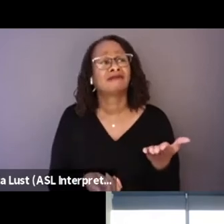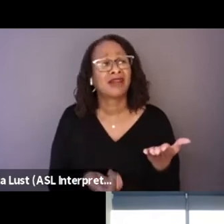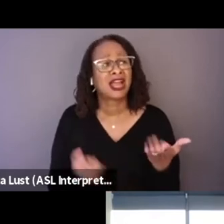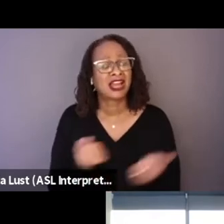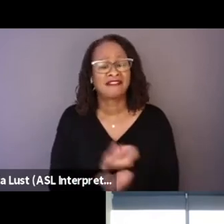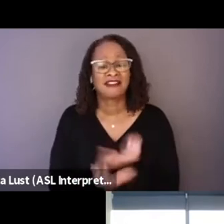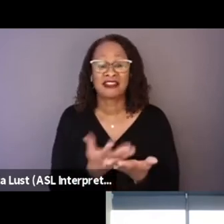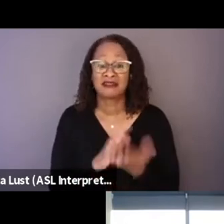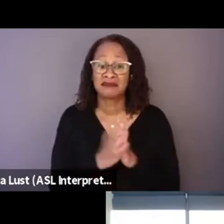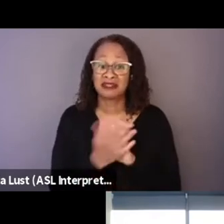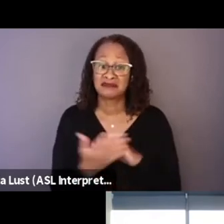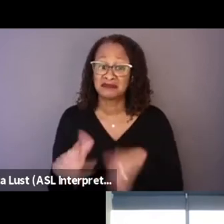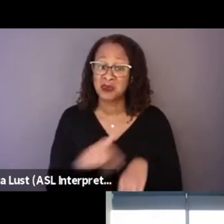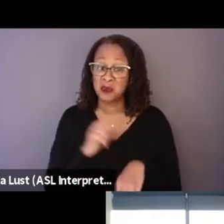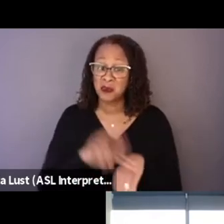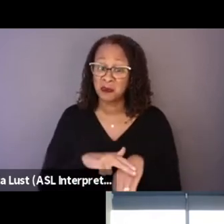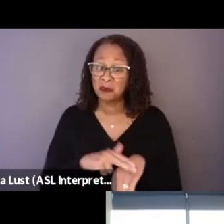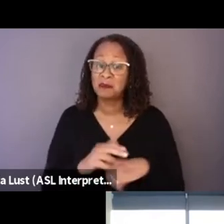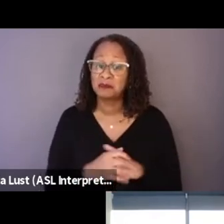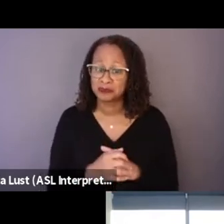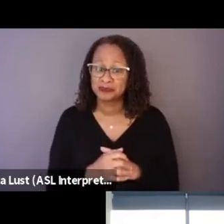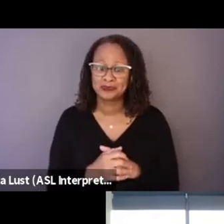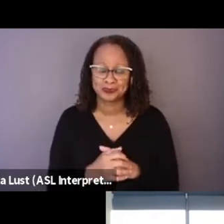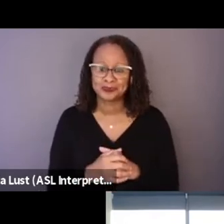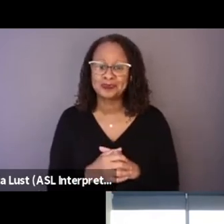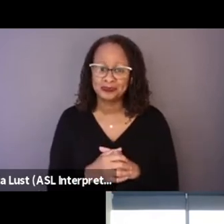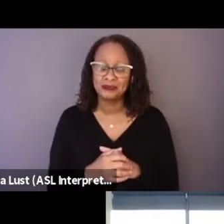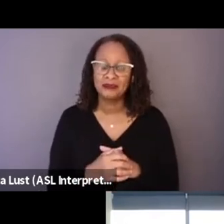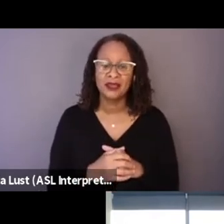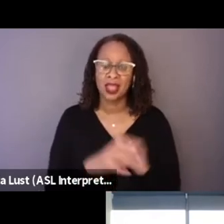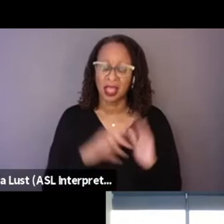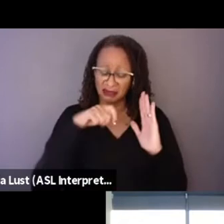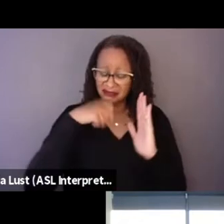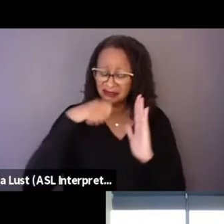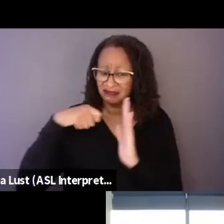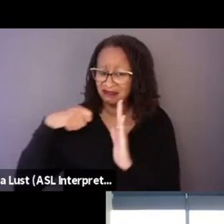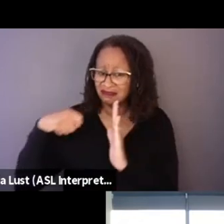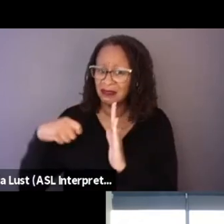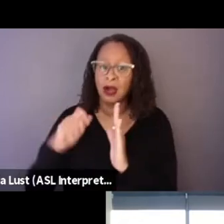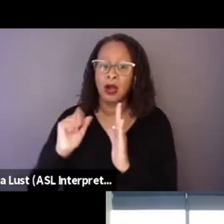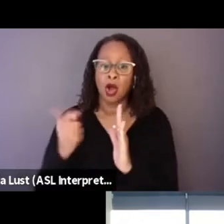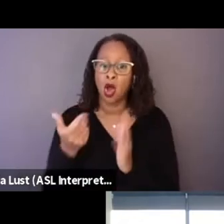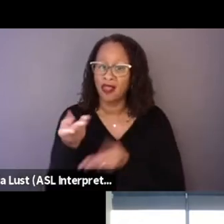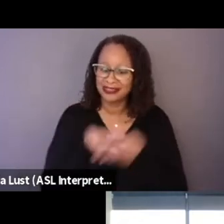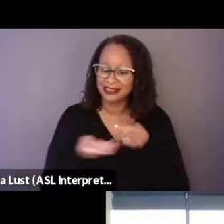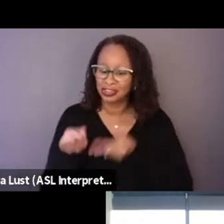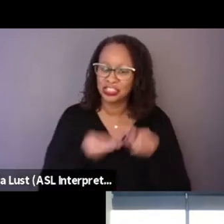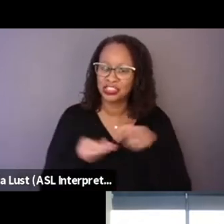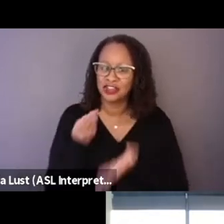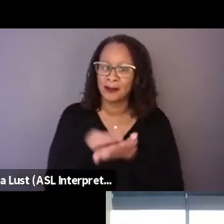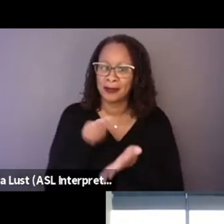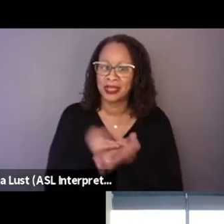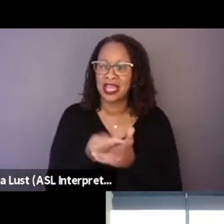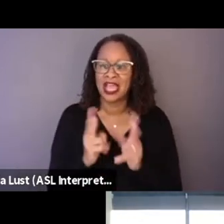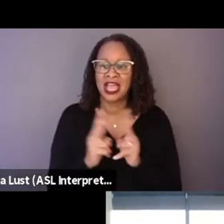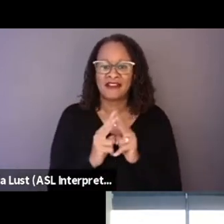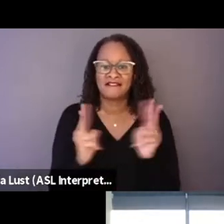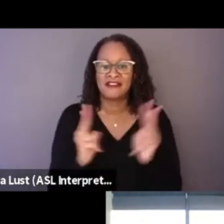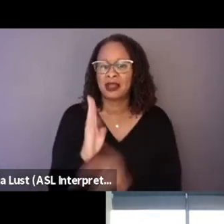And there's a lot of, we shot very deliberately all the exchanges of money in a very kind of Bressonian way, you know.